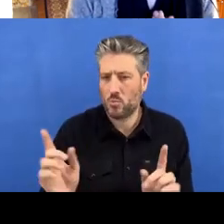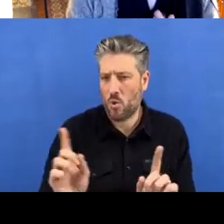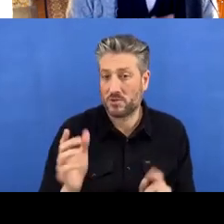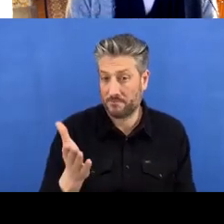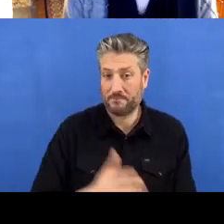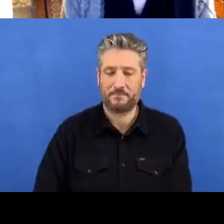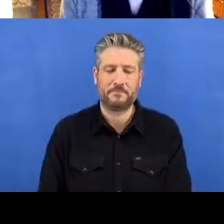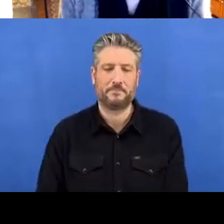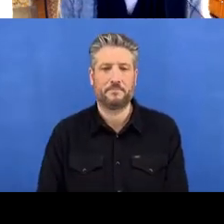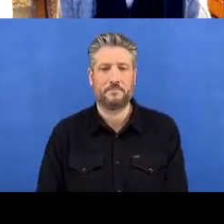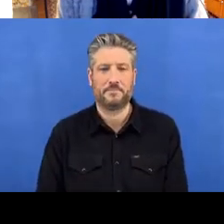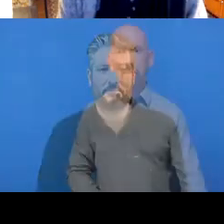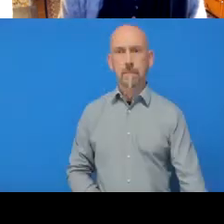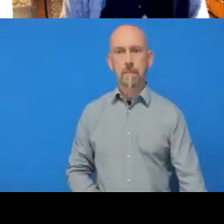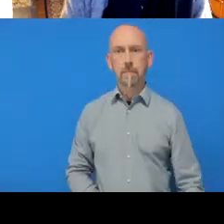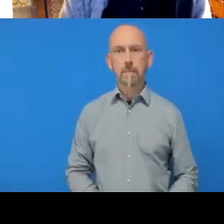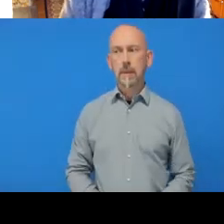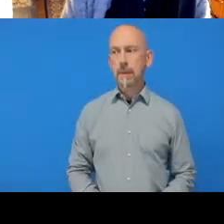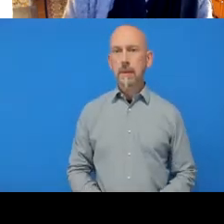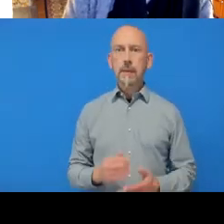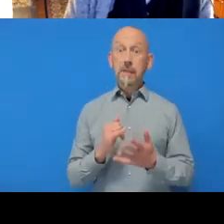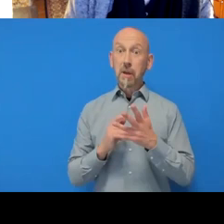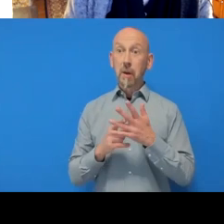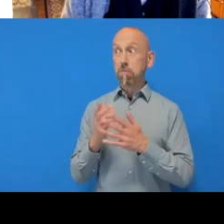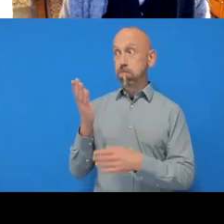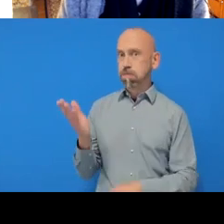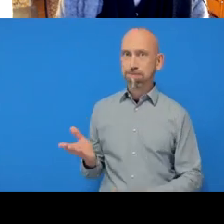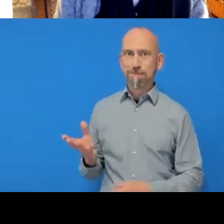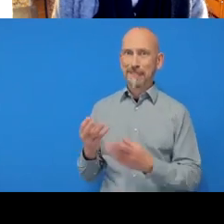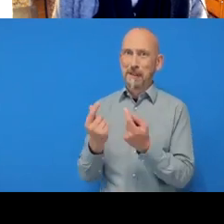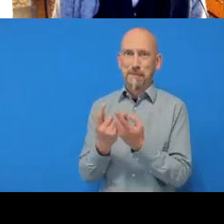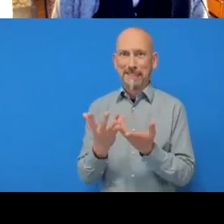I don't even know if I want to try to explain some of these things, but obviously it can get more complicated.